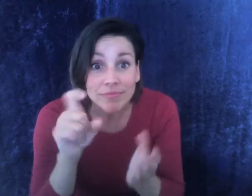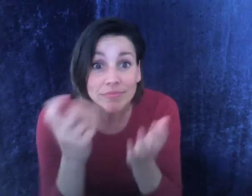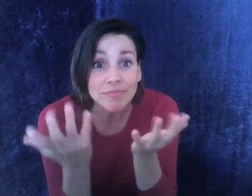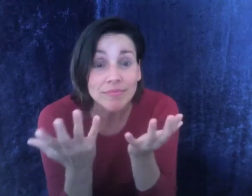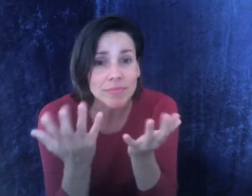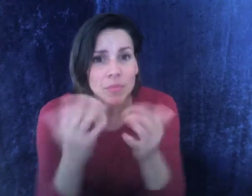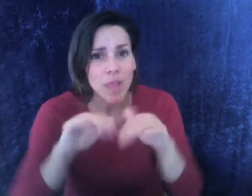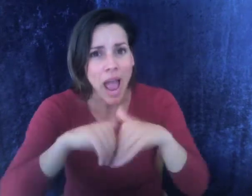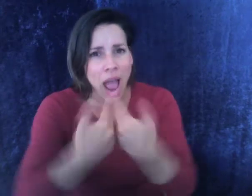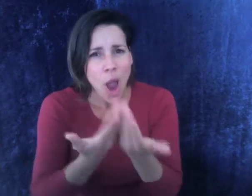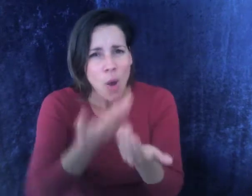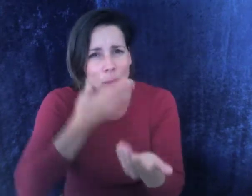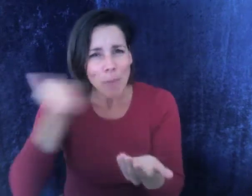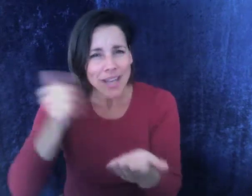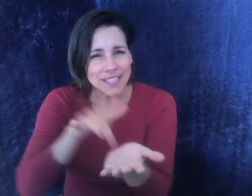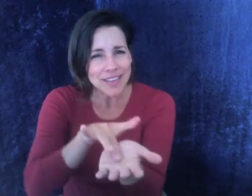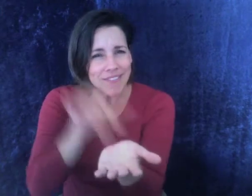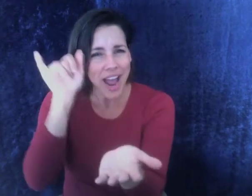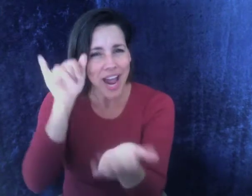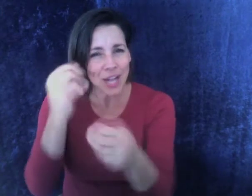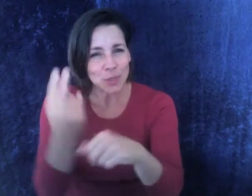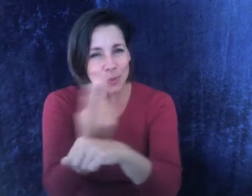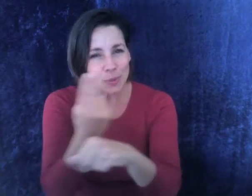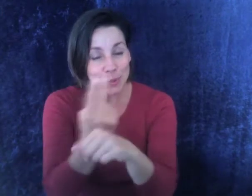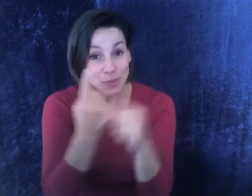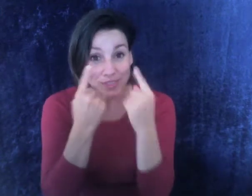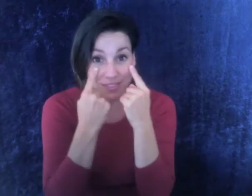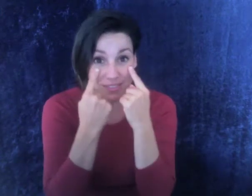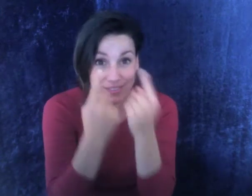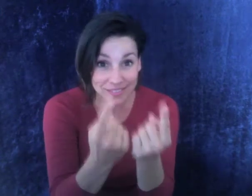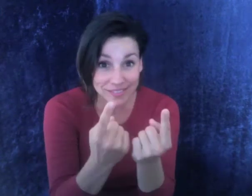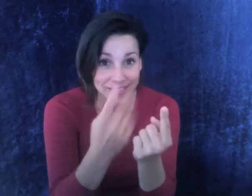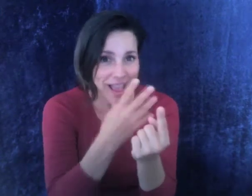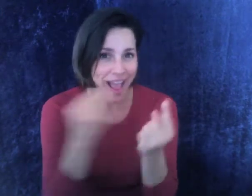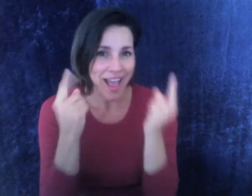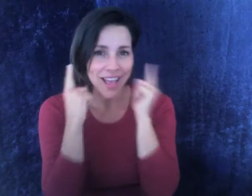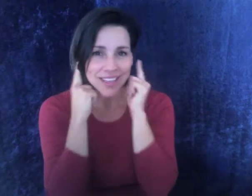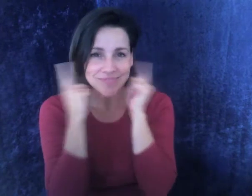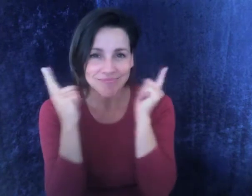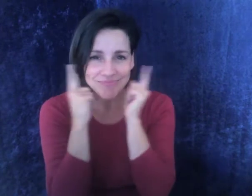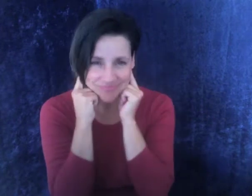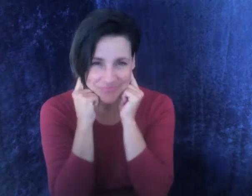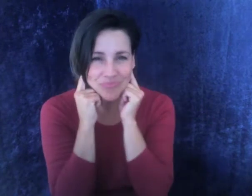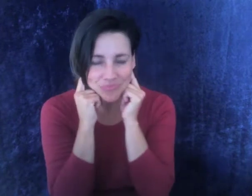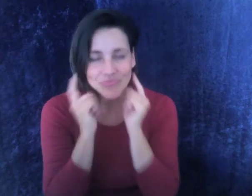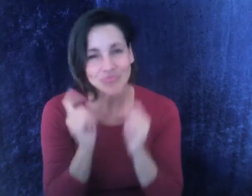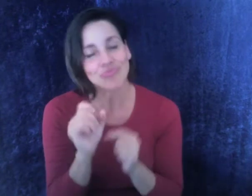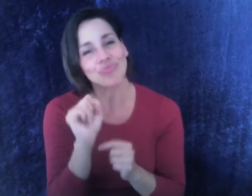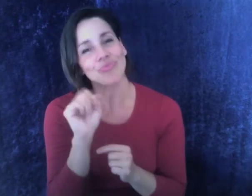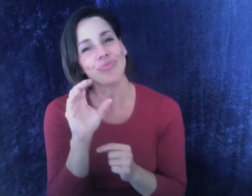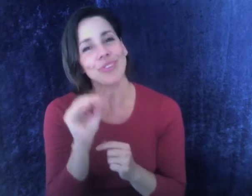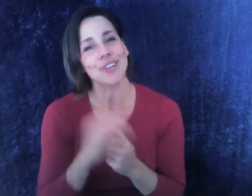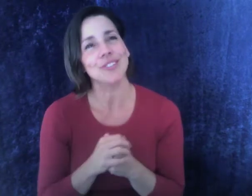How can we best use the advantages of visual and auditory senses?